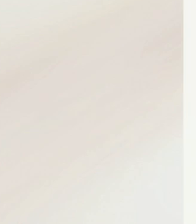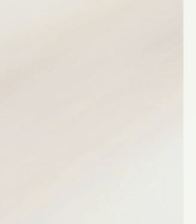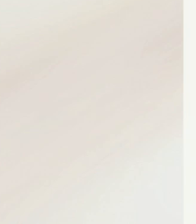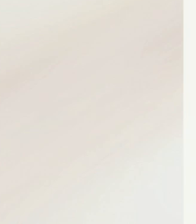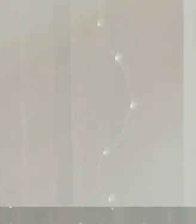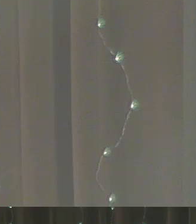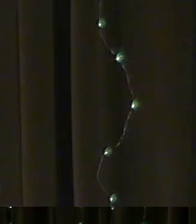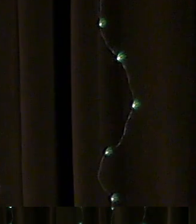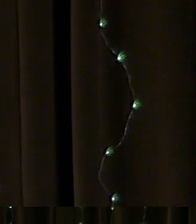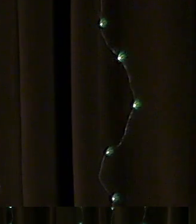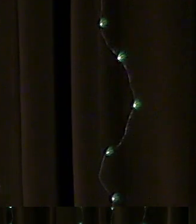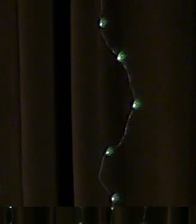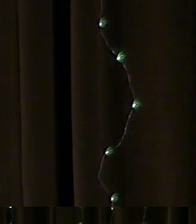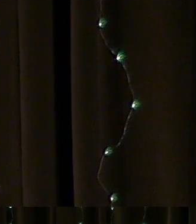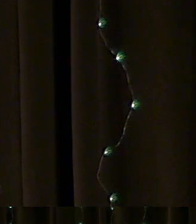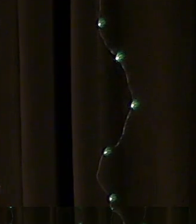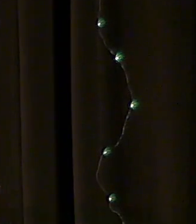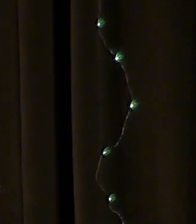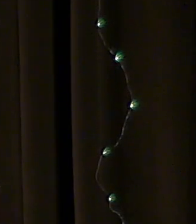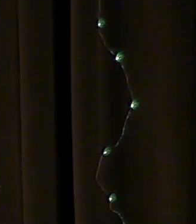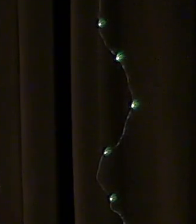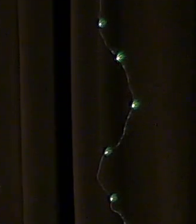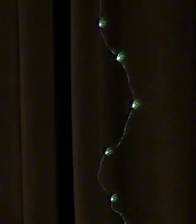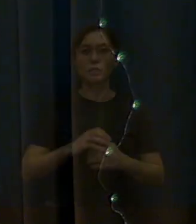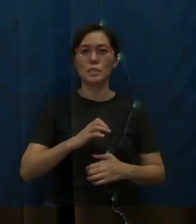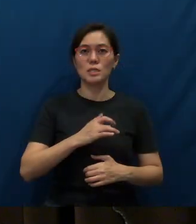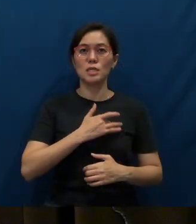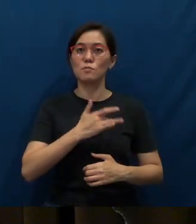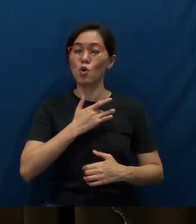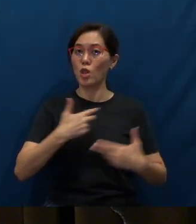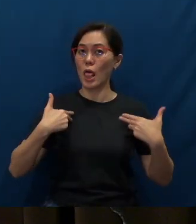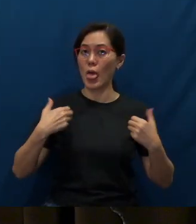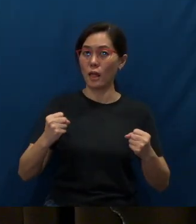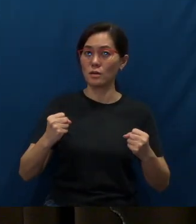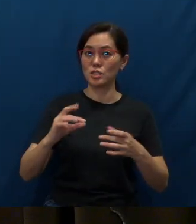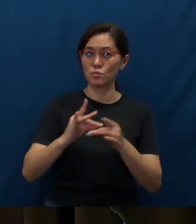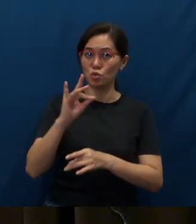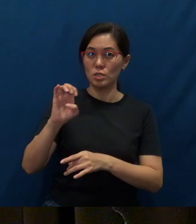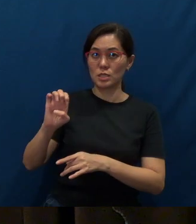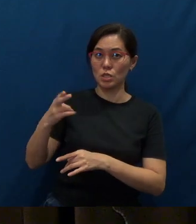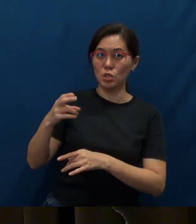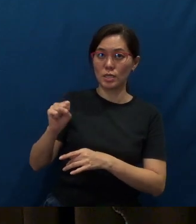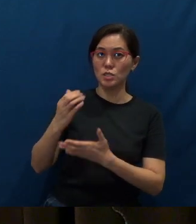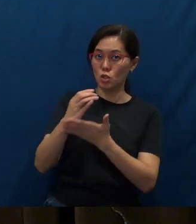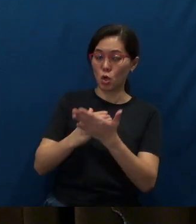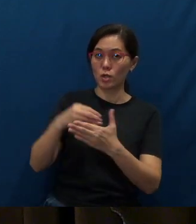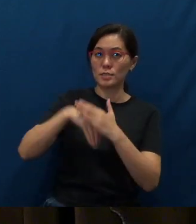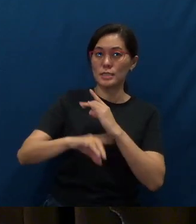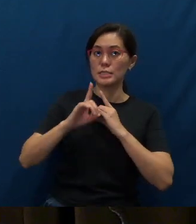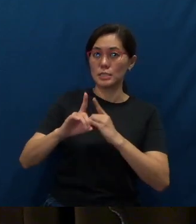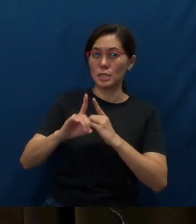This Emotionally Healthy Spirituality, or EHS, is a course in discipleship designed to